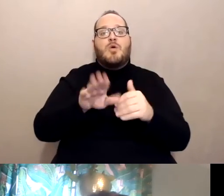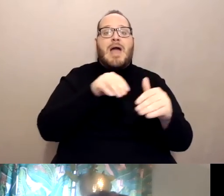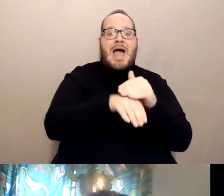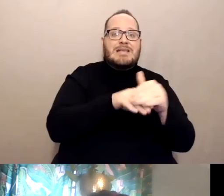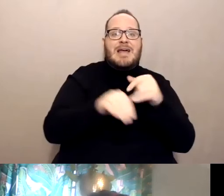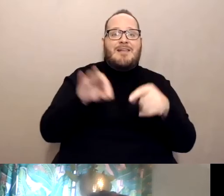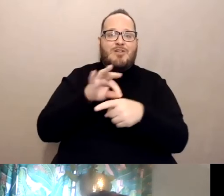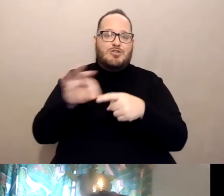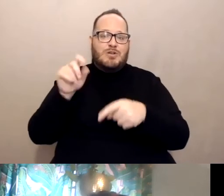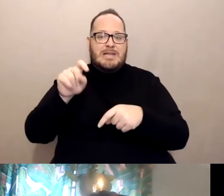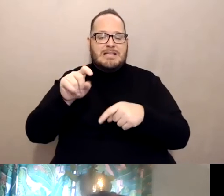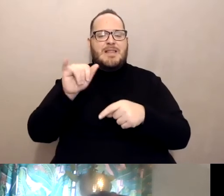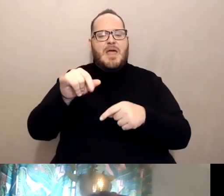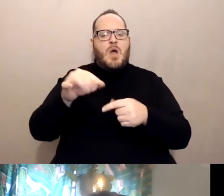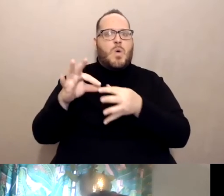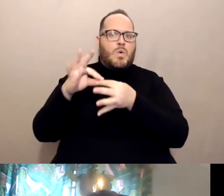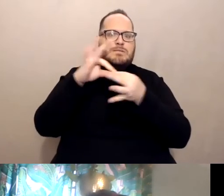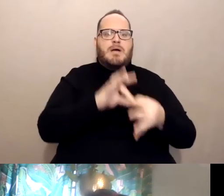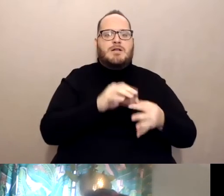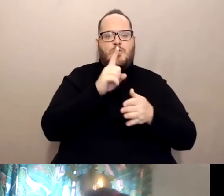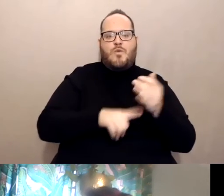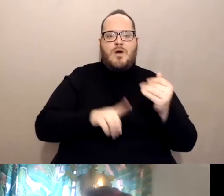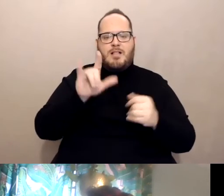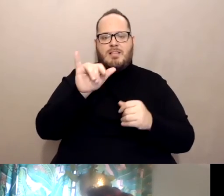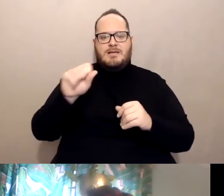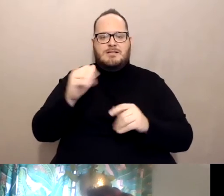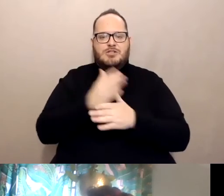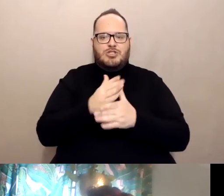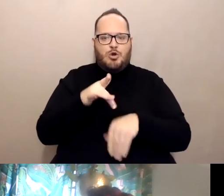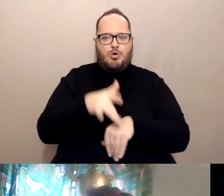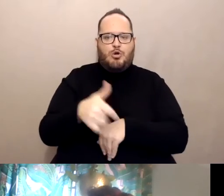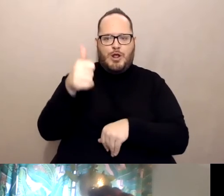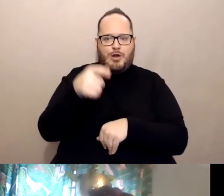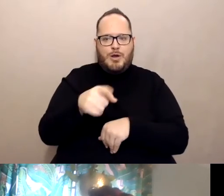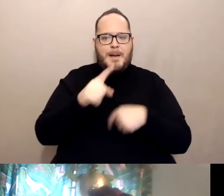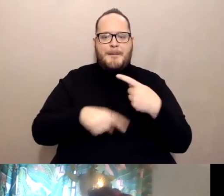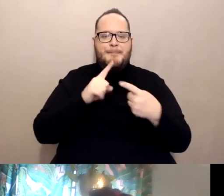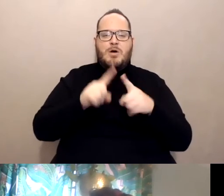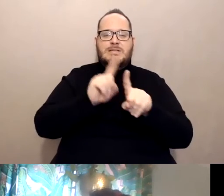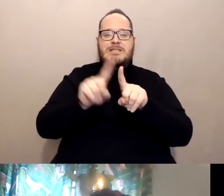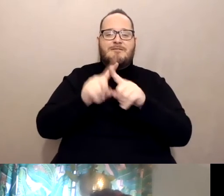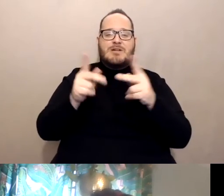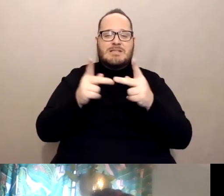And that goes back to what Lisa had shared with us earlier that different sites have different abilities